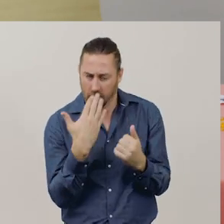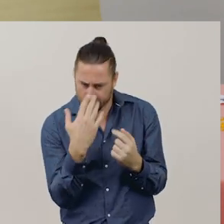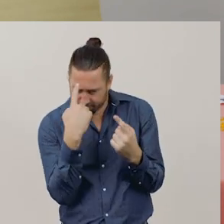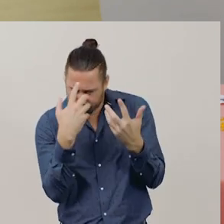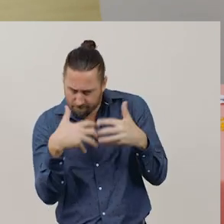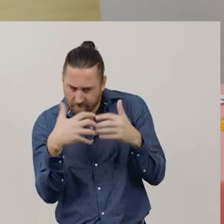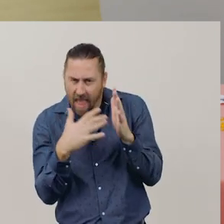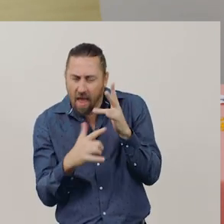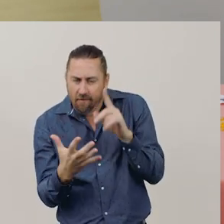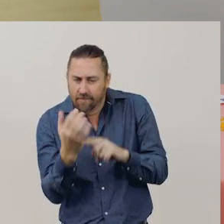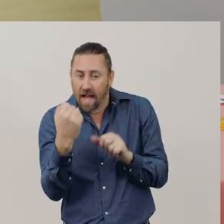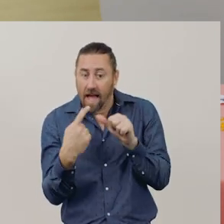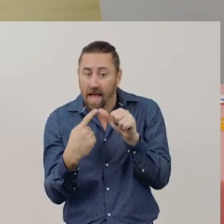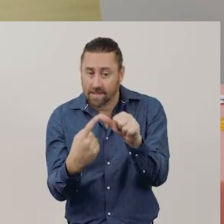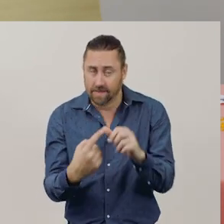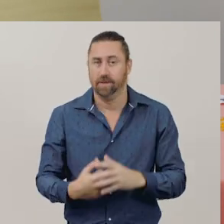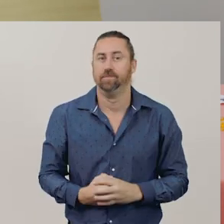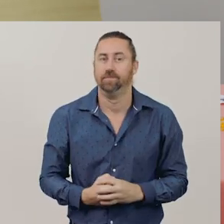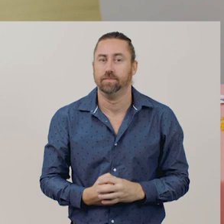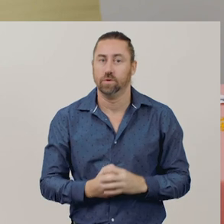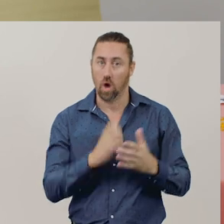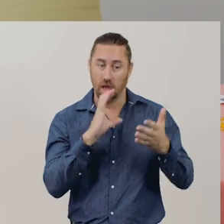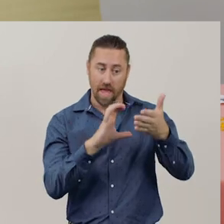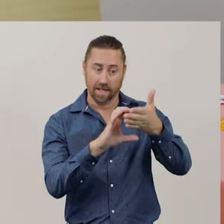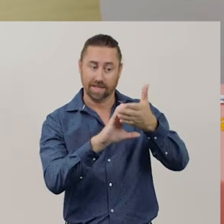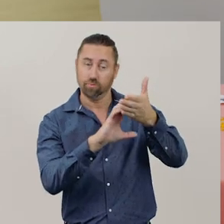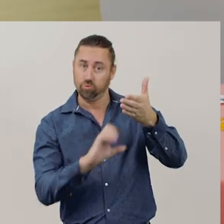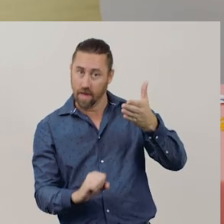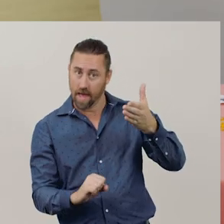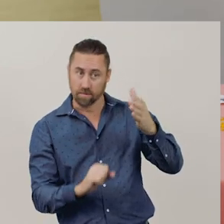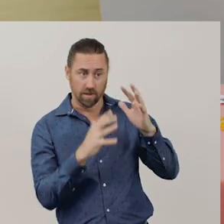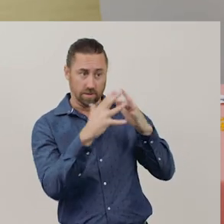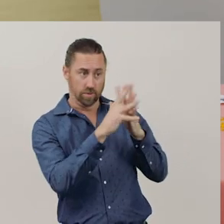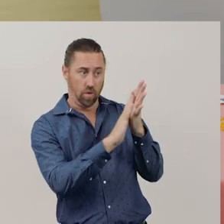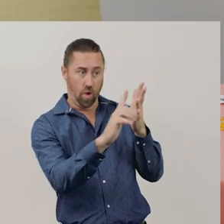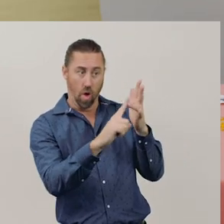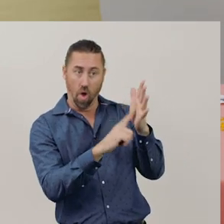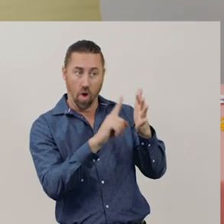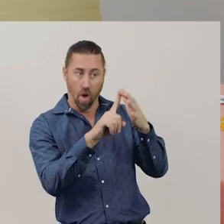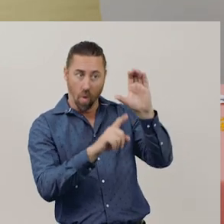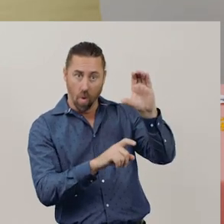When we subtract we start with a whole amount, and take a part away.